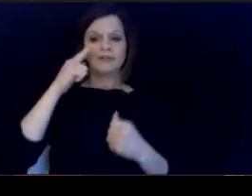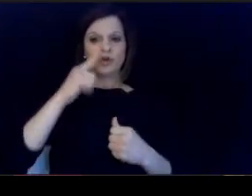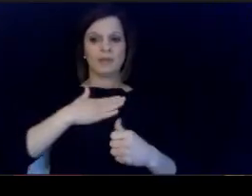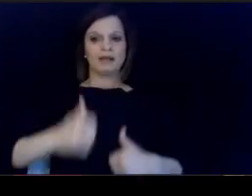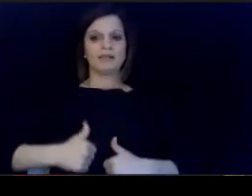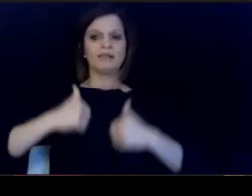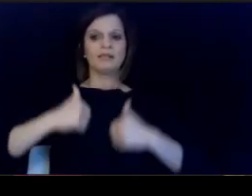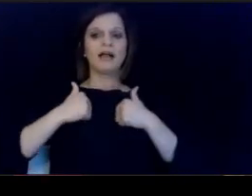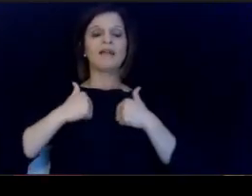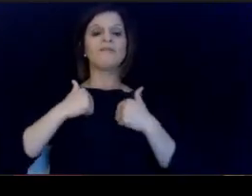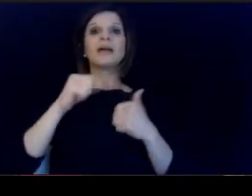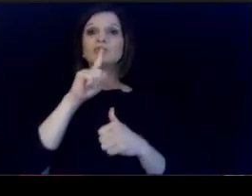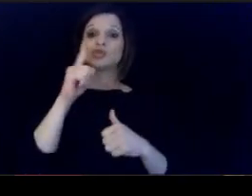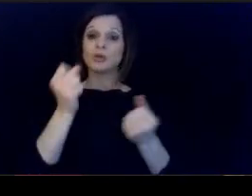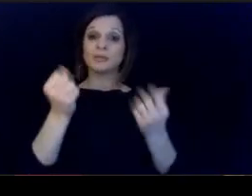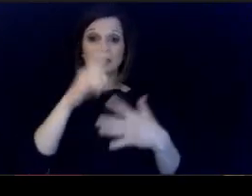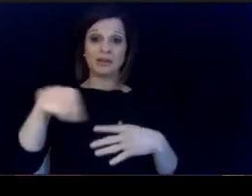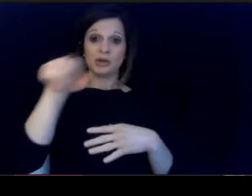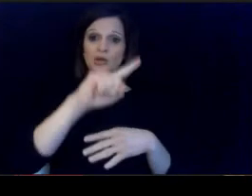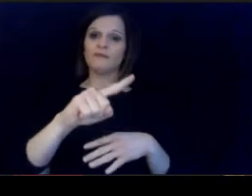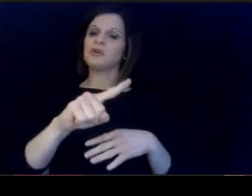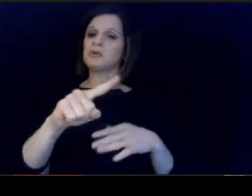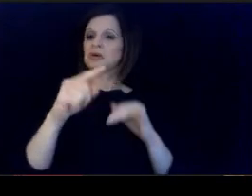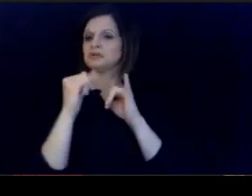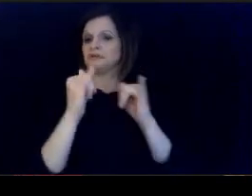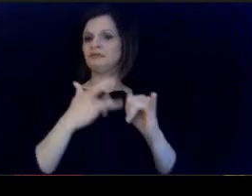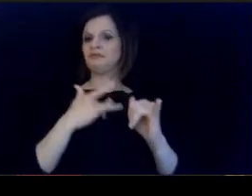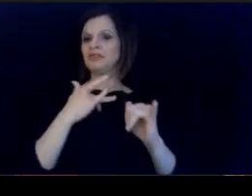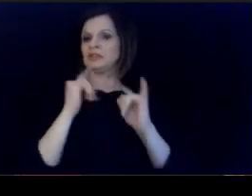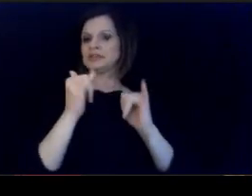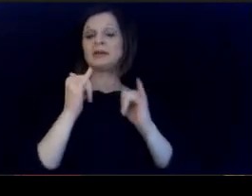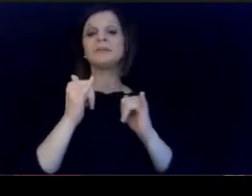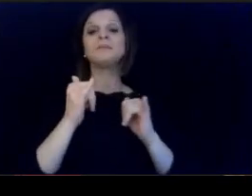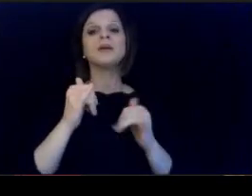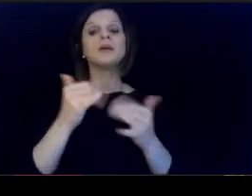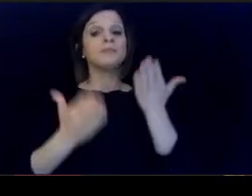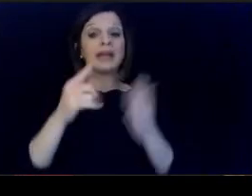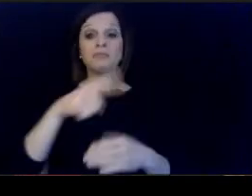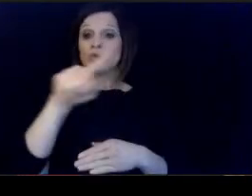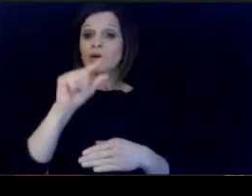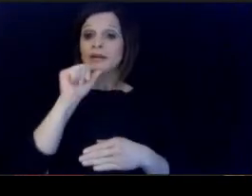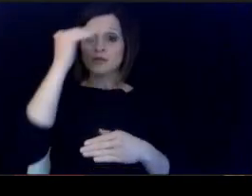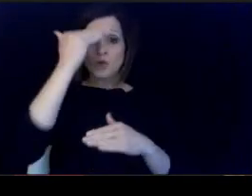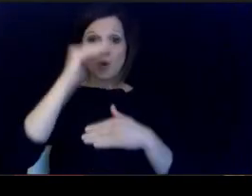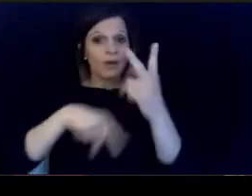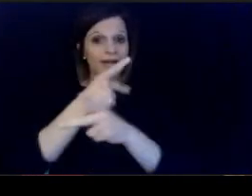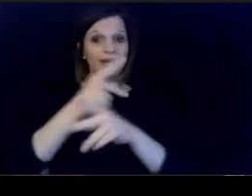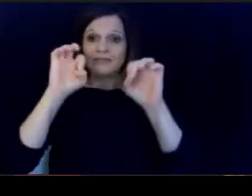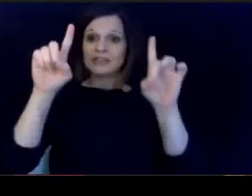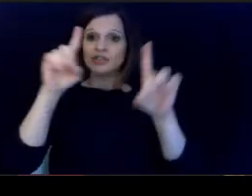and dedicating your lives to helping shape the next generation. Maybe you didn't know what kind of education you needed or what.